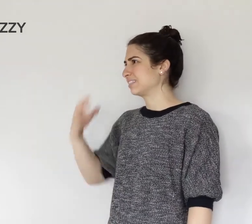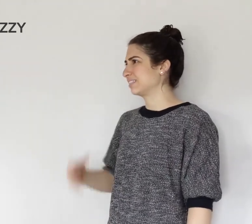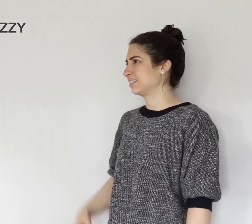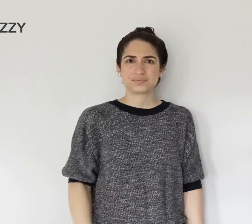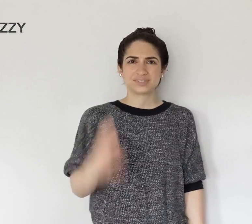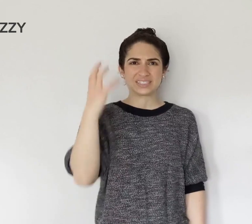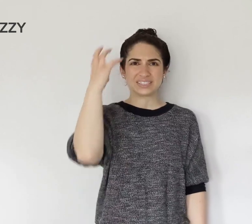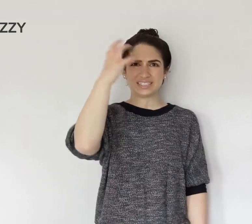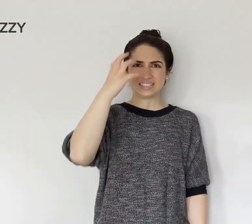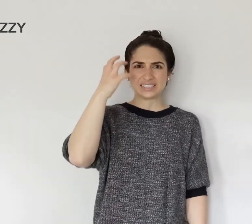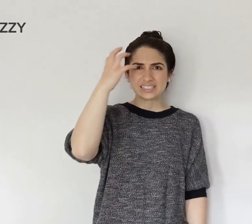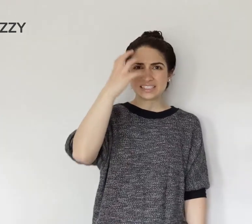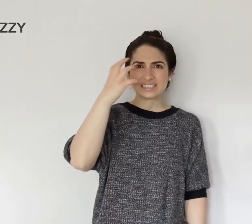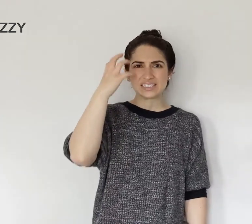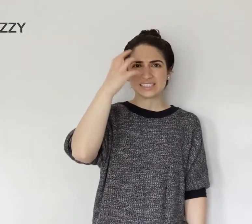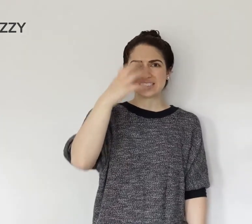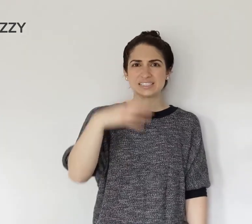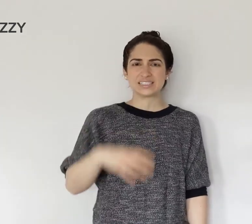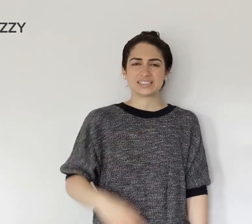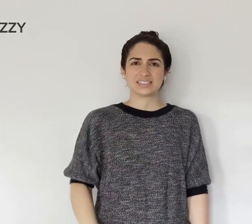DIZZY